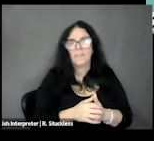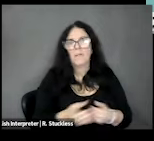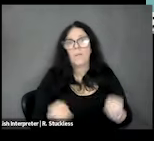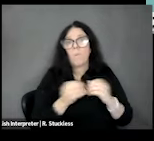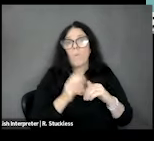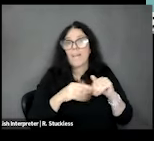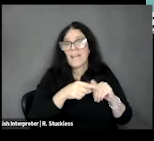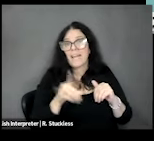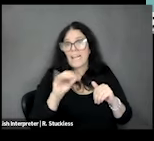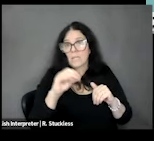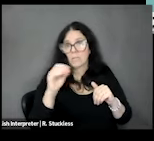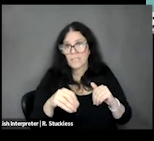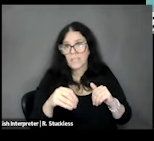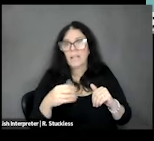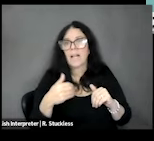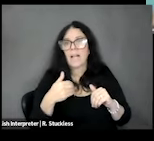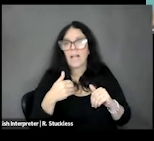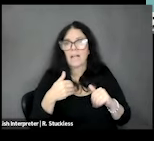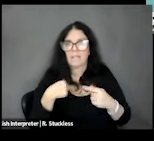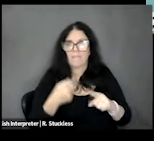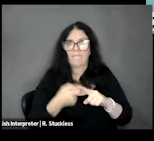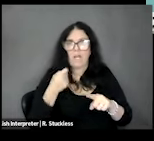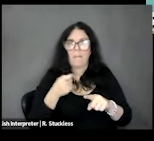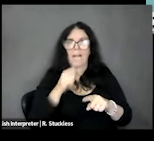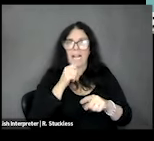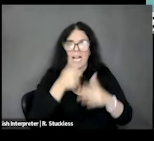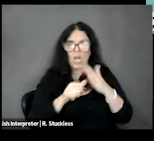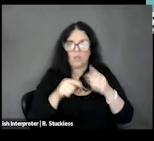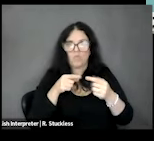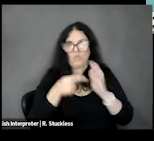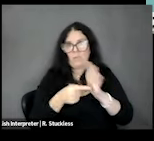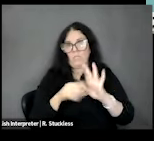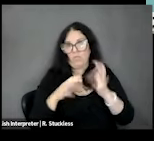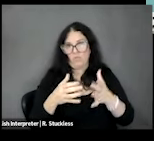are from groups that have been underrepresented in health research in the past, and over 30% of